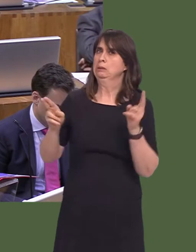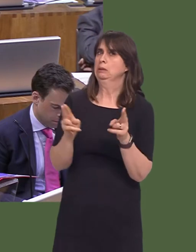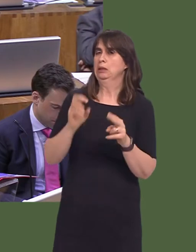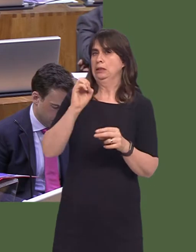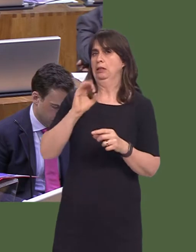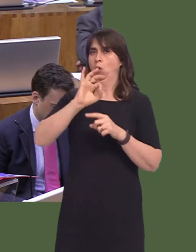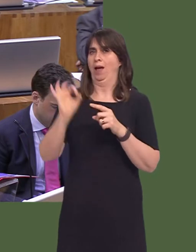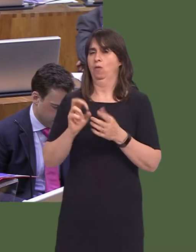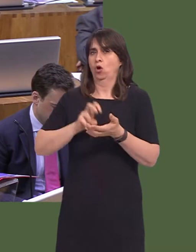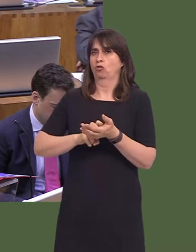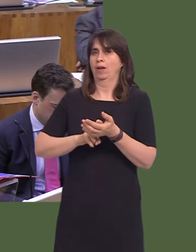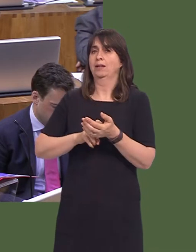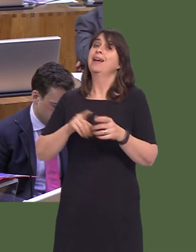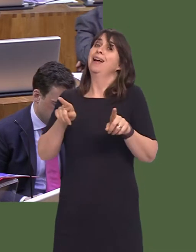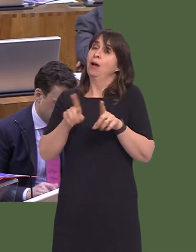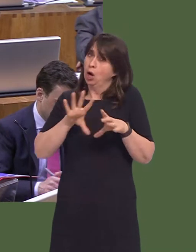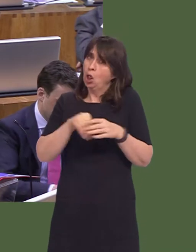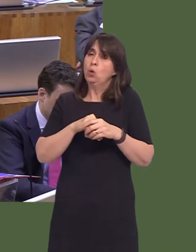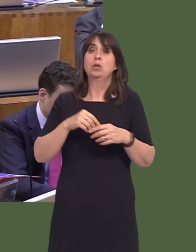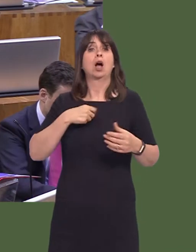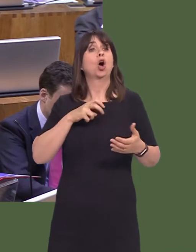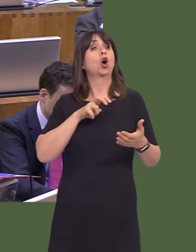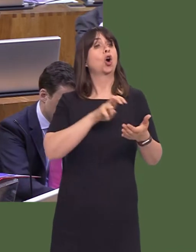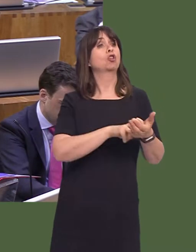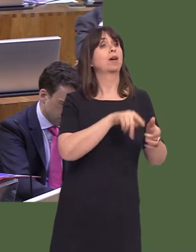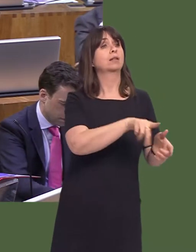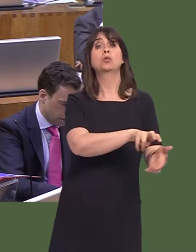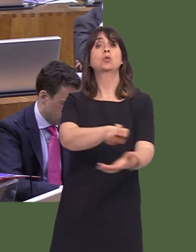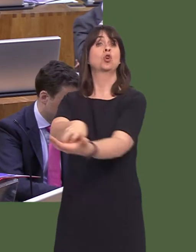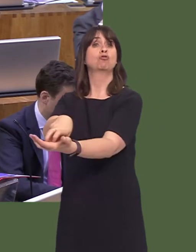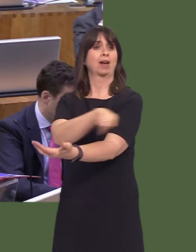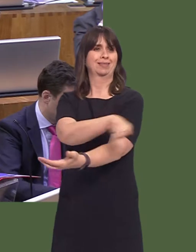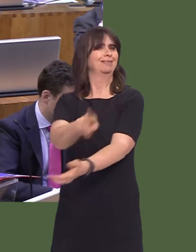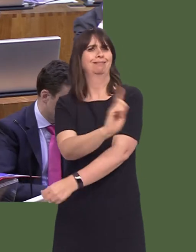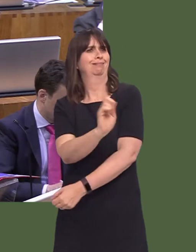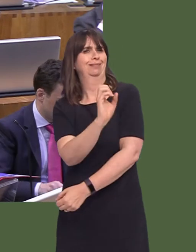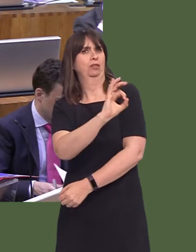in terms of subcontractors as well. But the second point is this: she is right to point